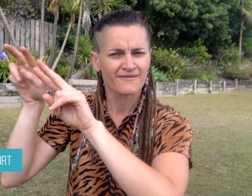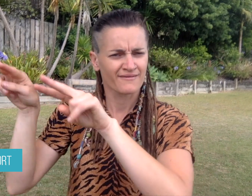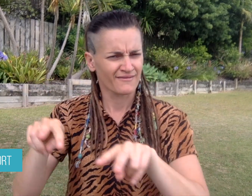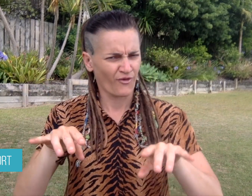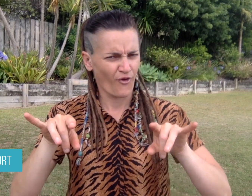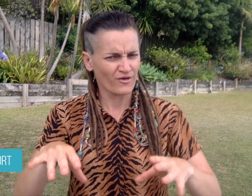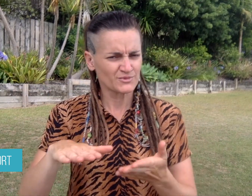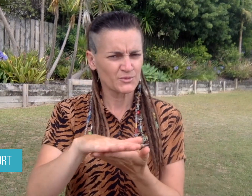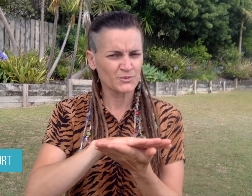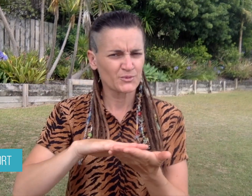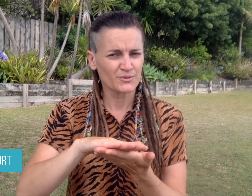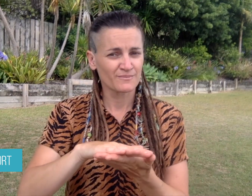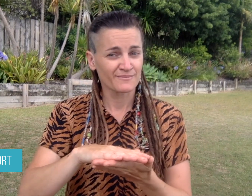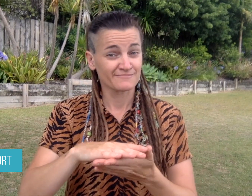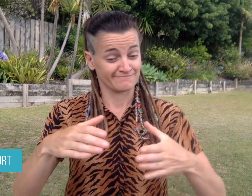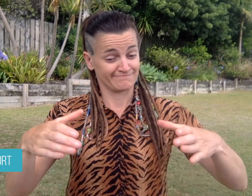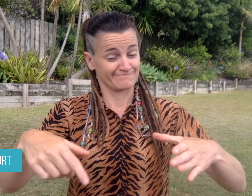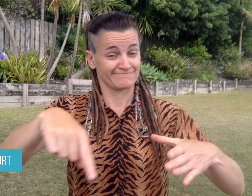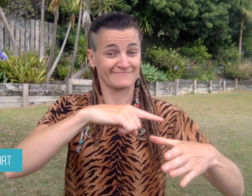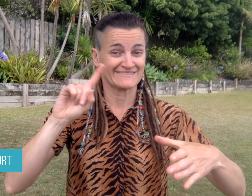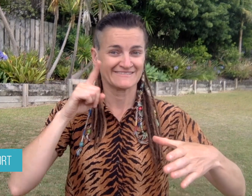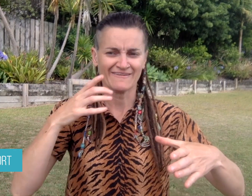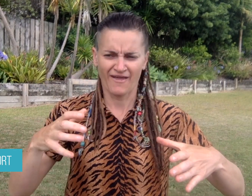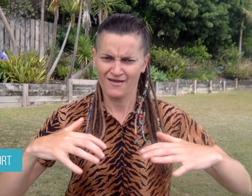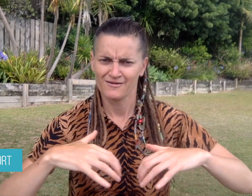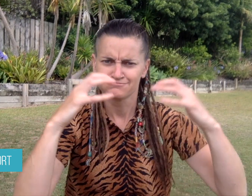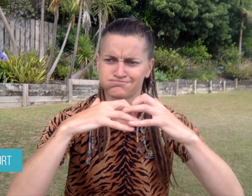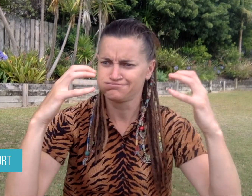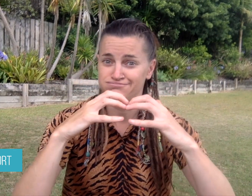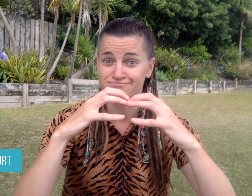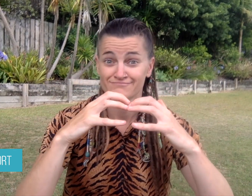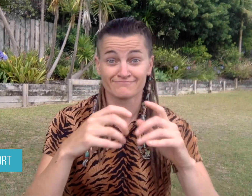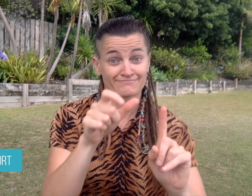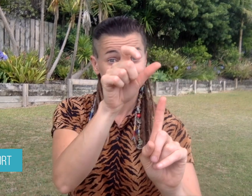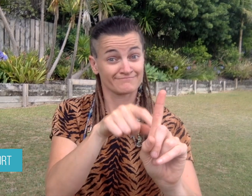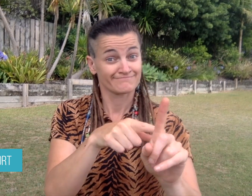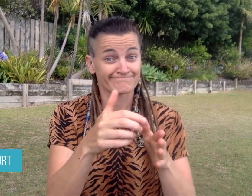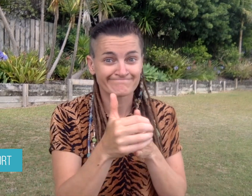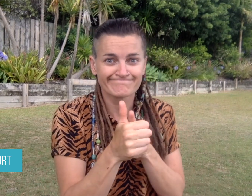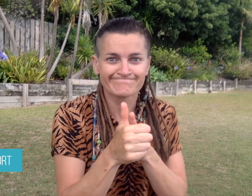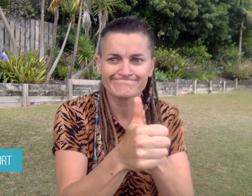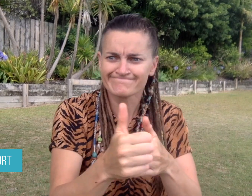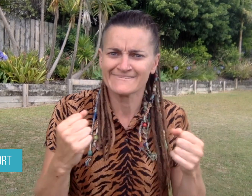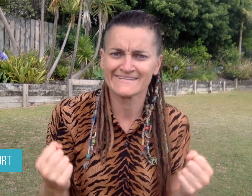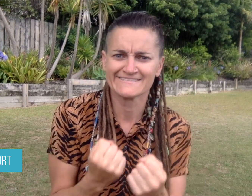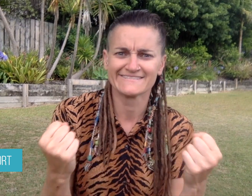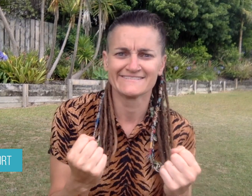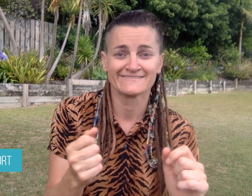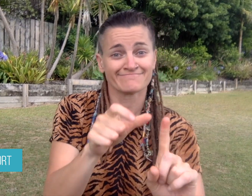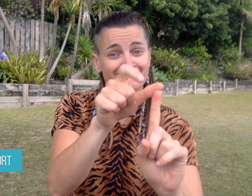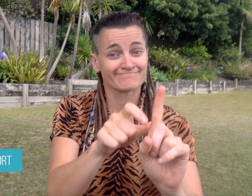of Deaf Australians are trying to change this. The leading activist - Dion - is leading the movement for transgender